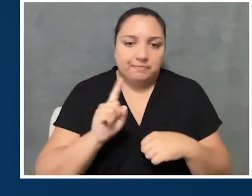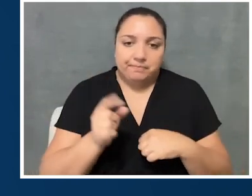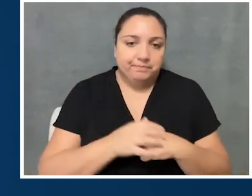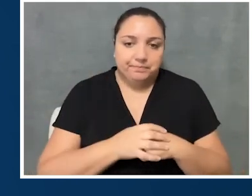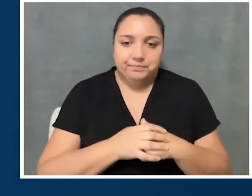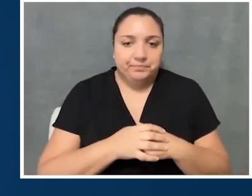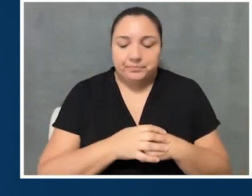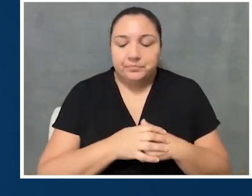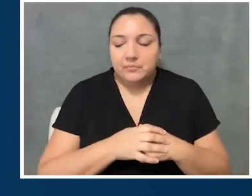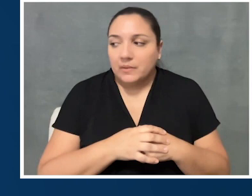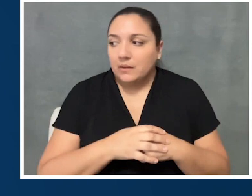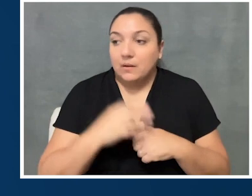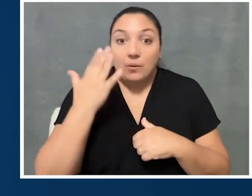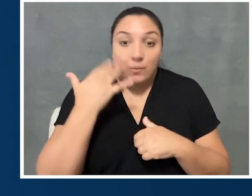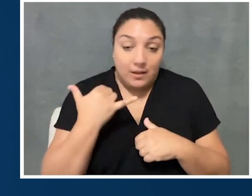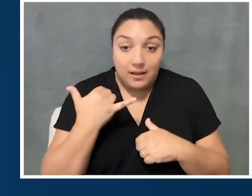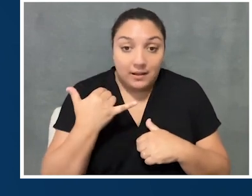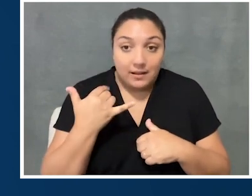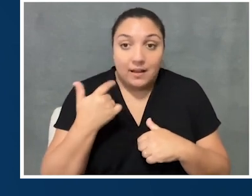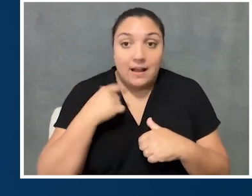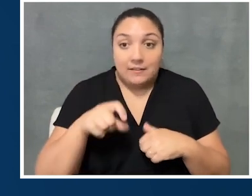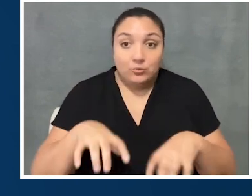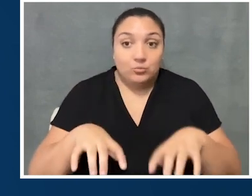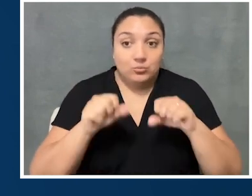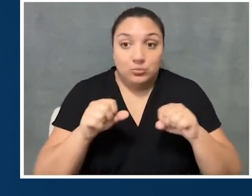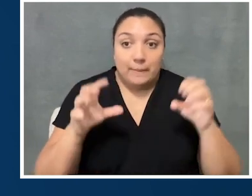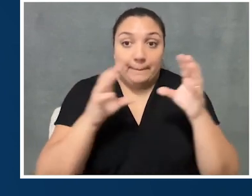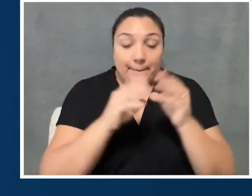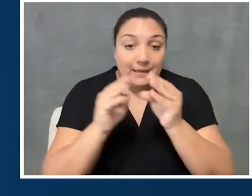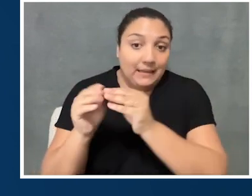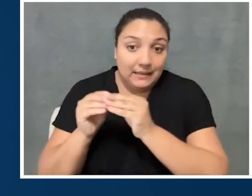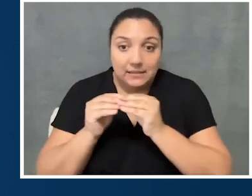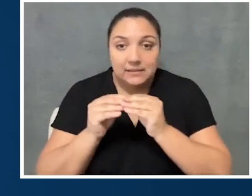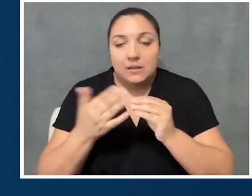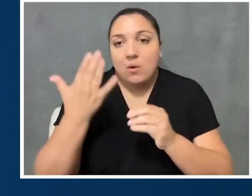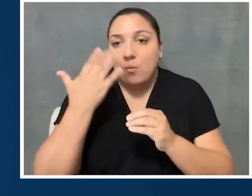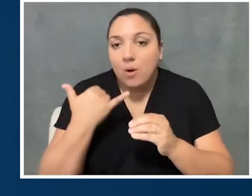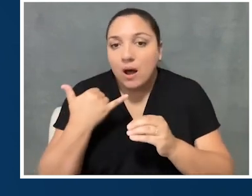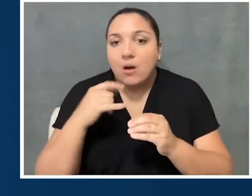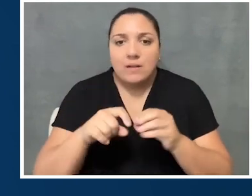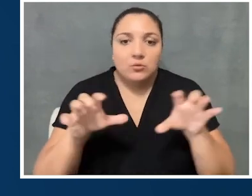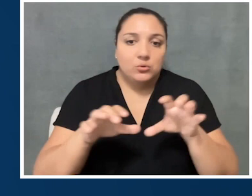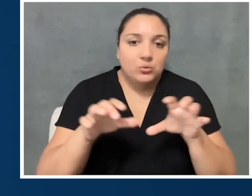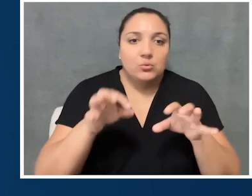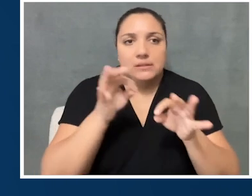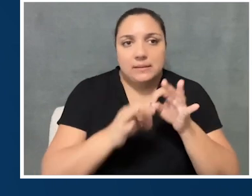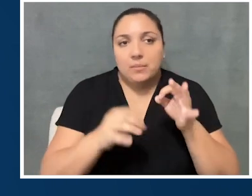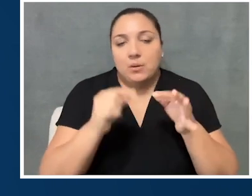Because then, you know, I'm gonna spend more meetings arguing with people about why we have to do simple things.